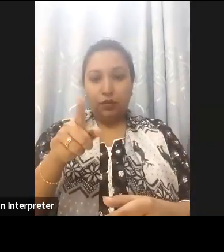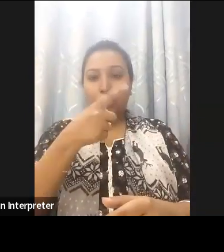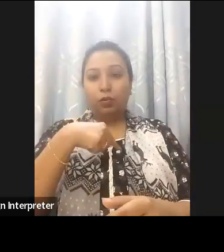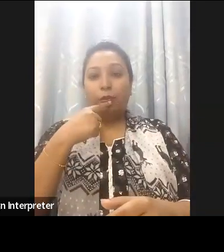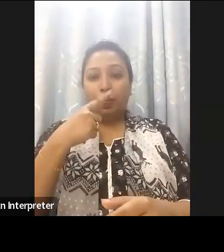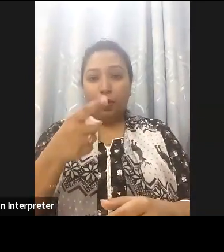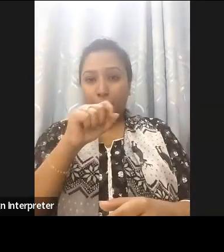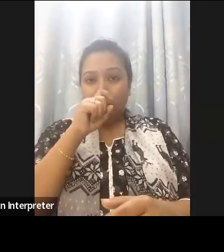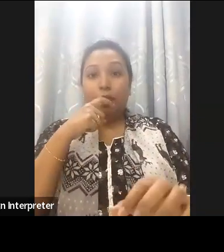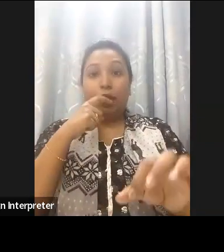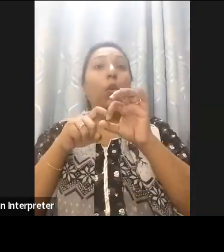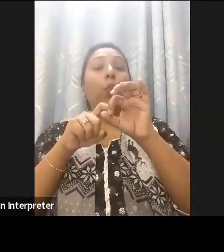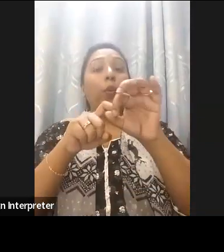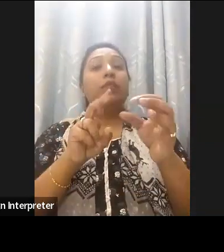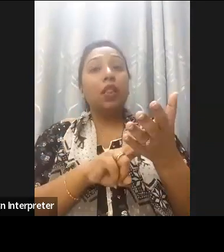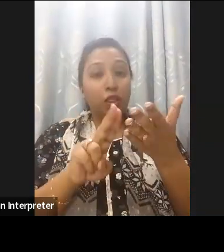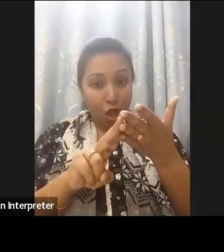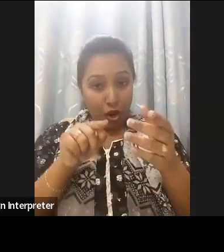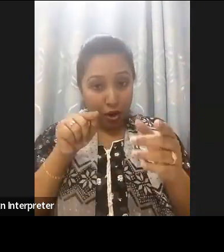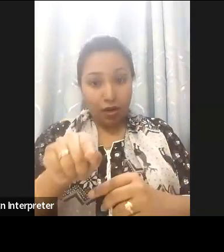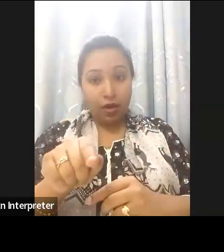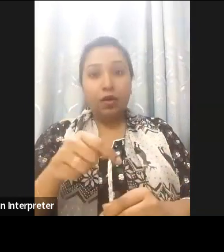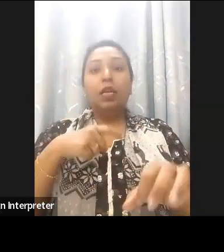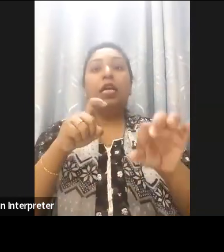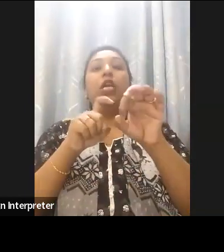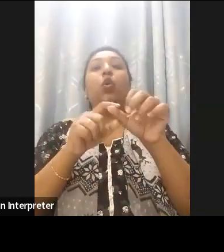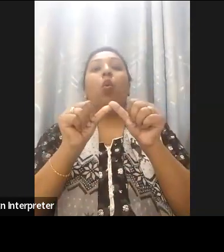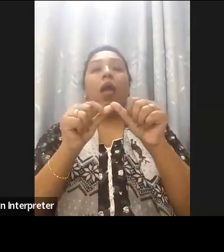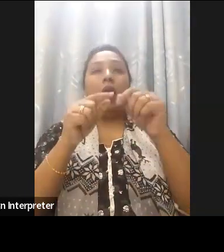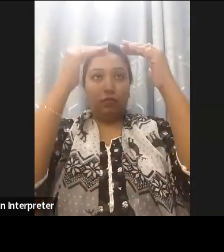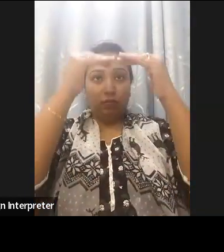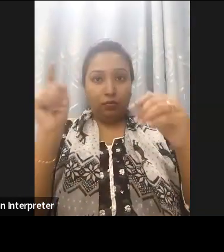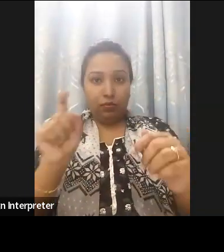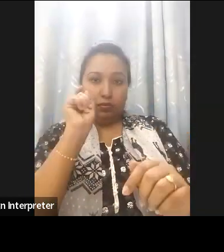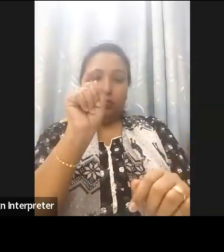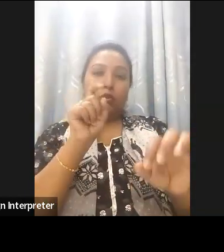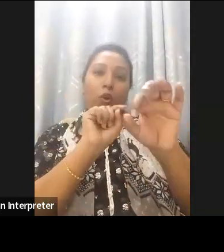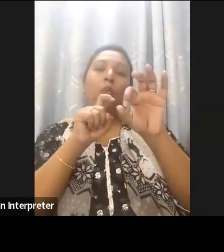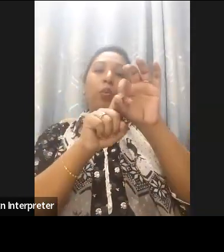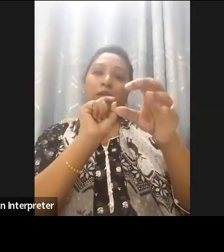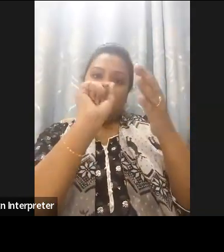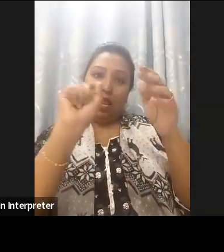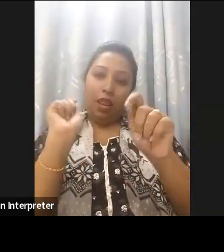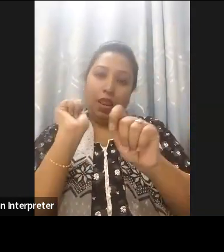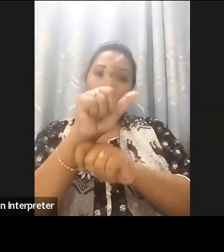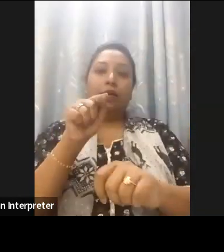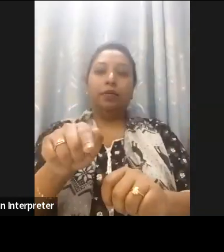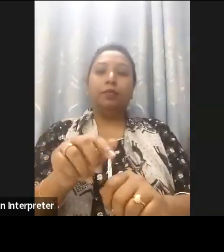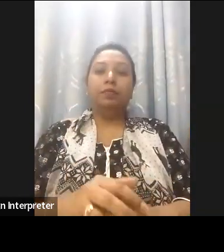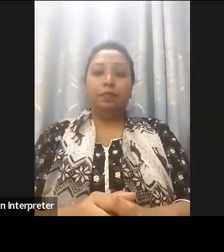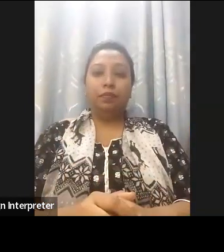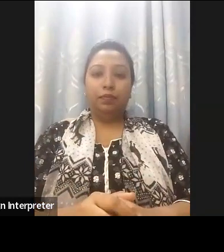questions for the speakers please share it through the Q&A section and write the name of the speakers